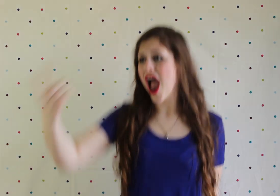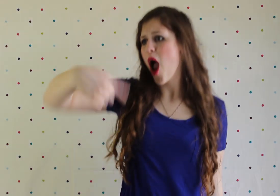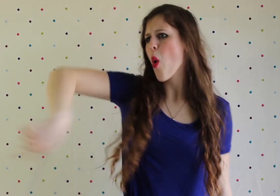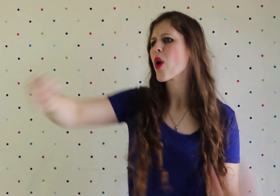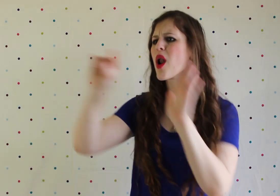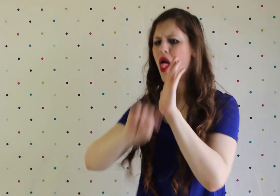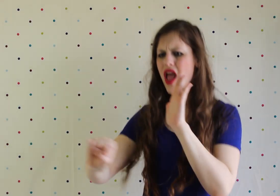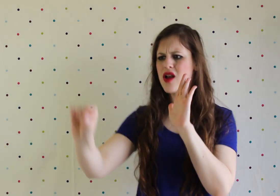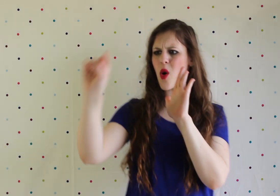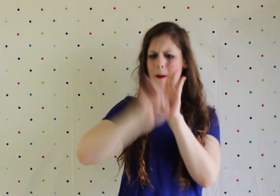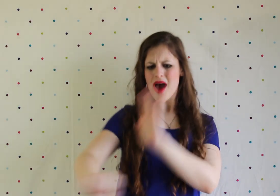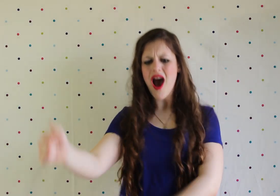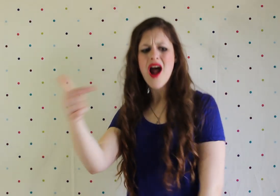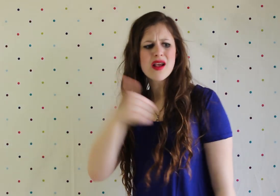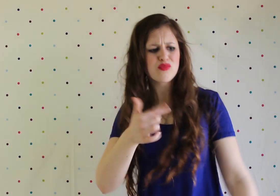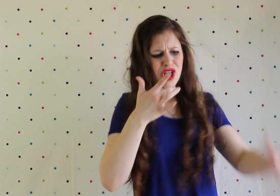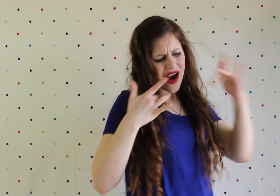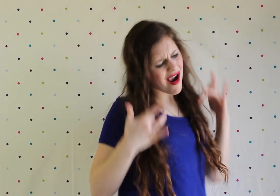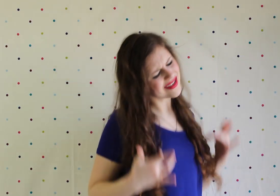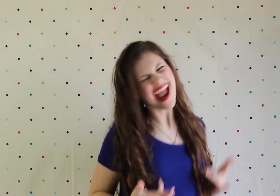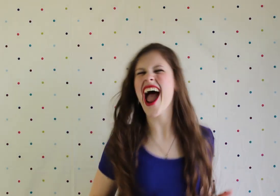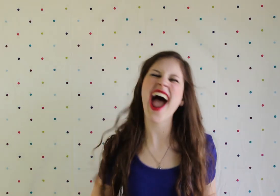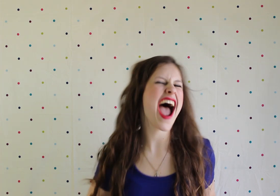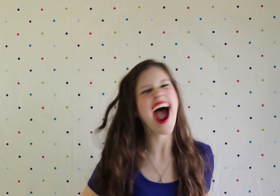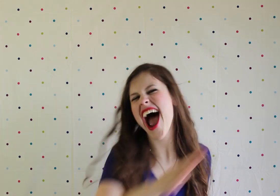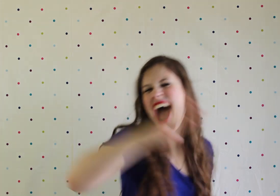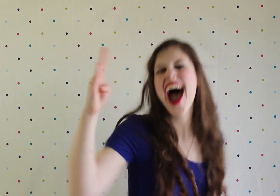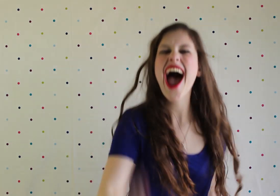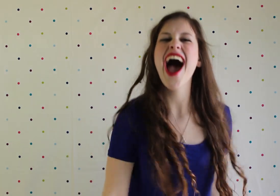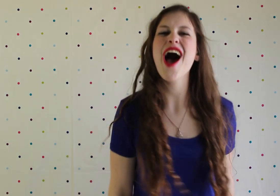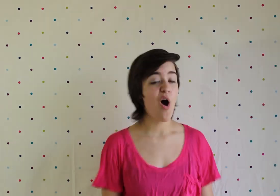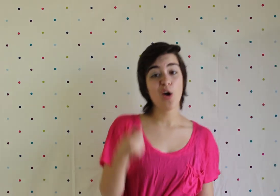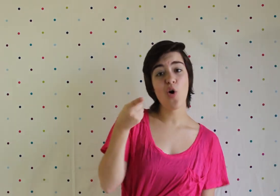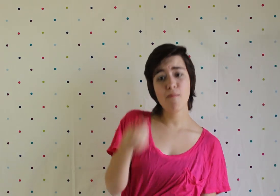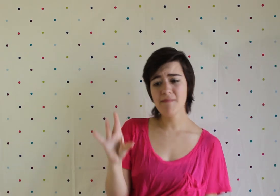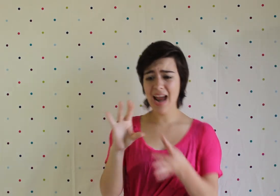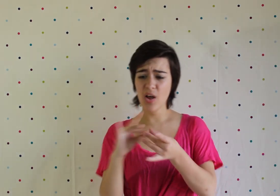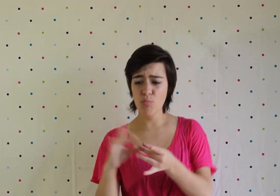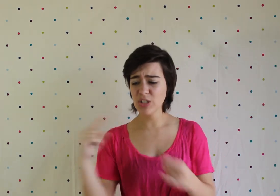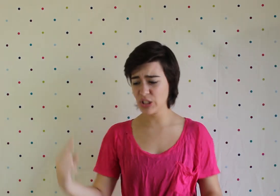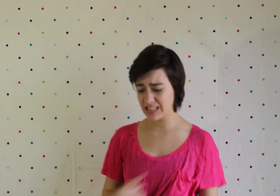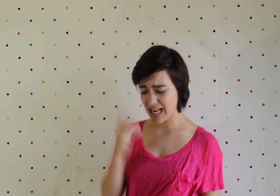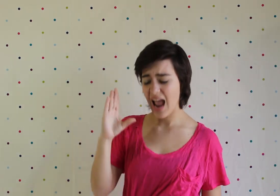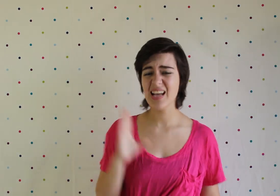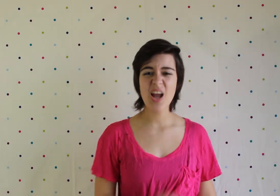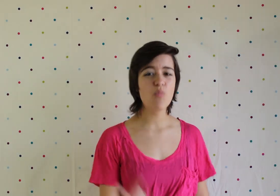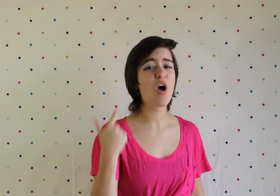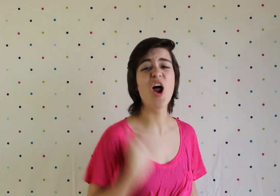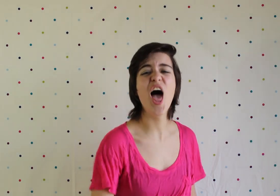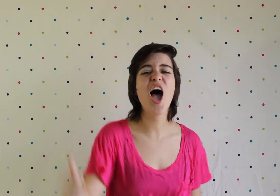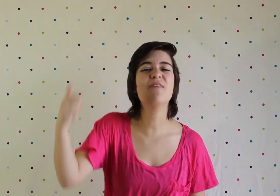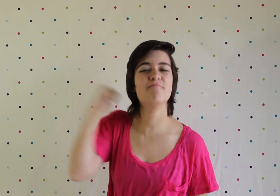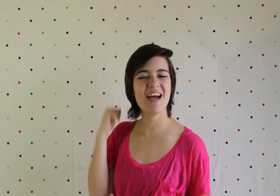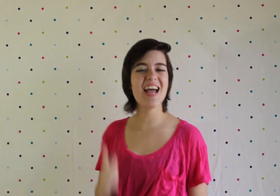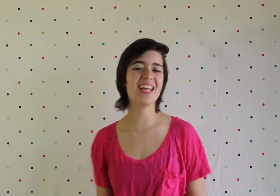And we don't let nobody bring us down No matter what you say, it won't hurt me